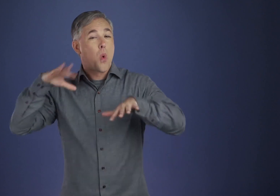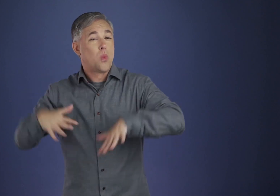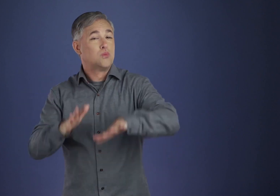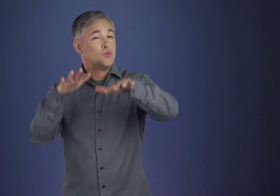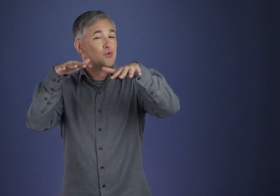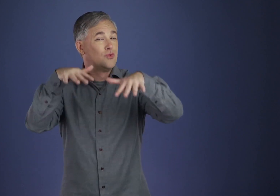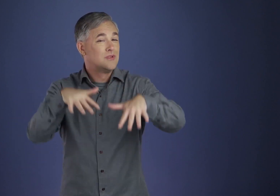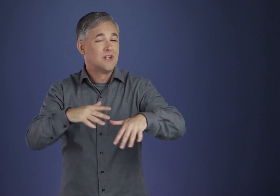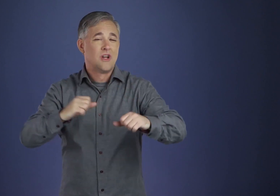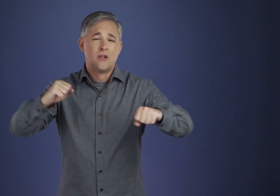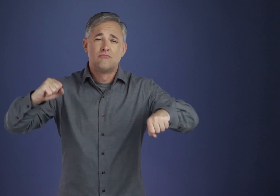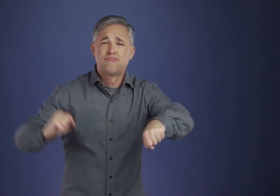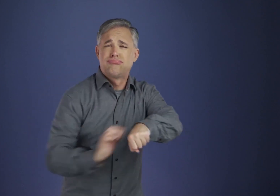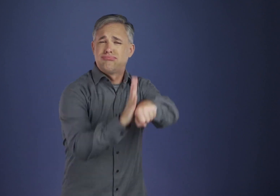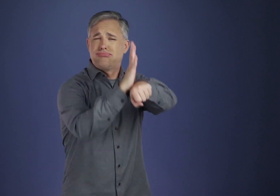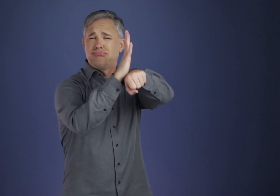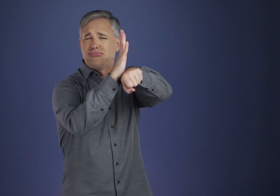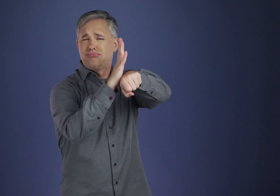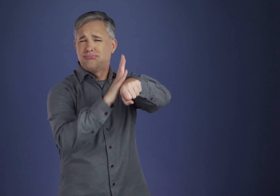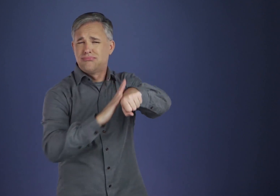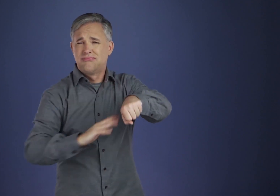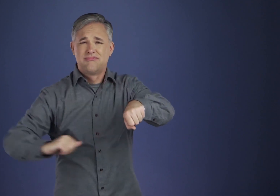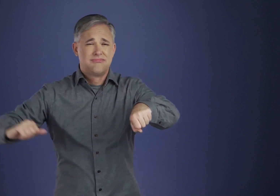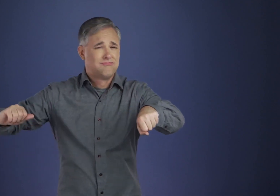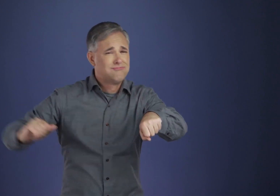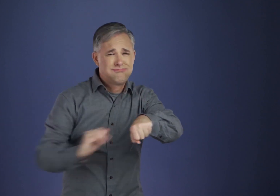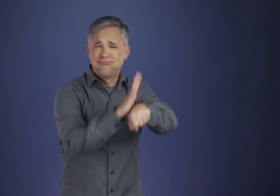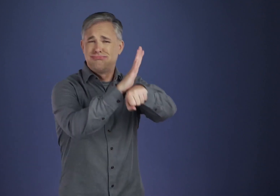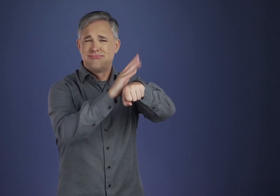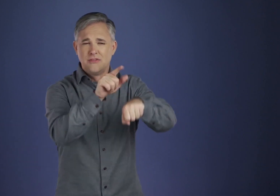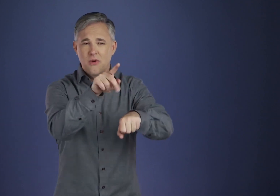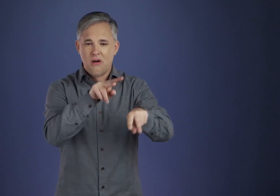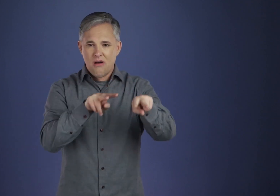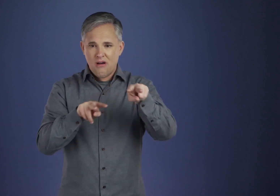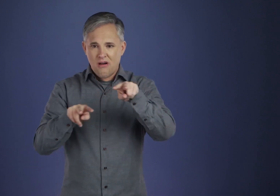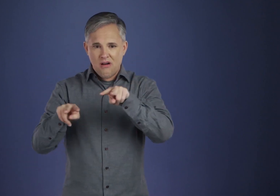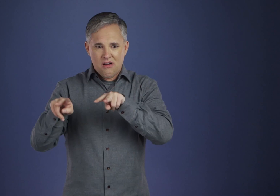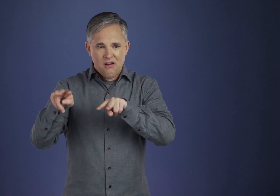Let us look now upon the sea and ponder what its mystery is;